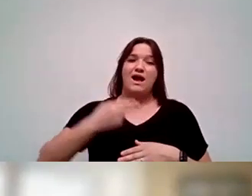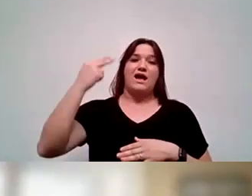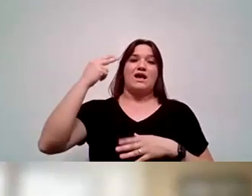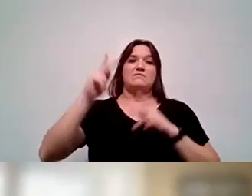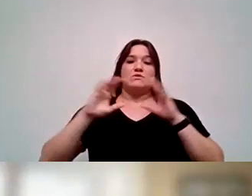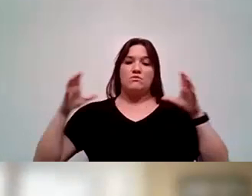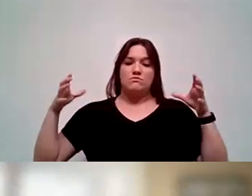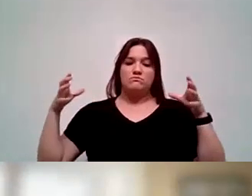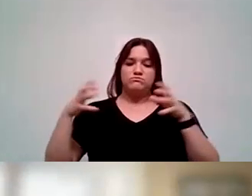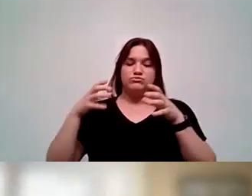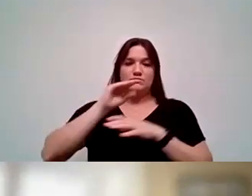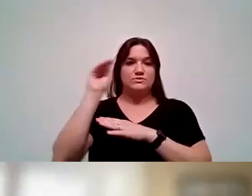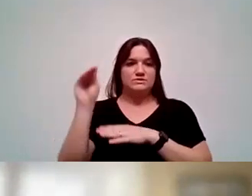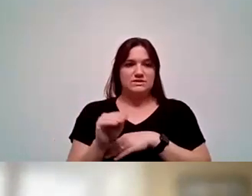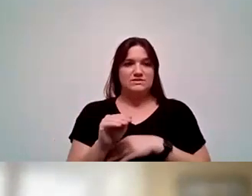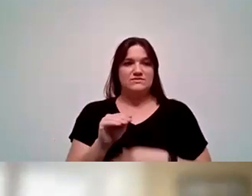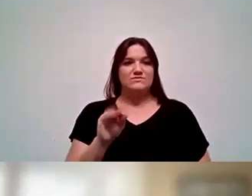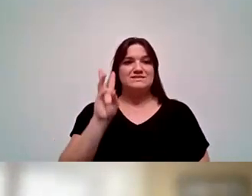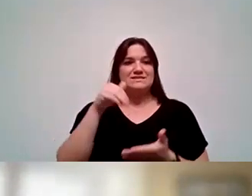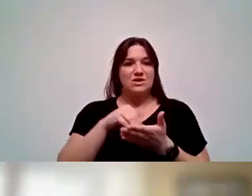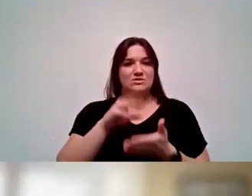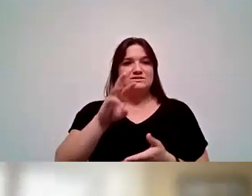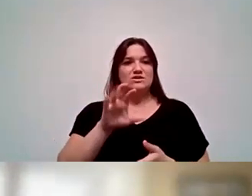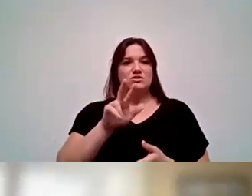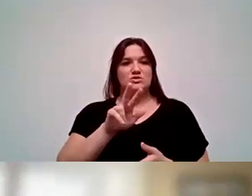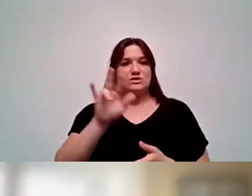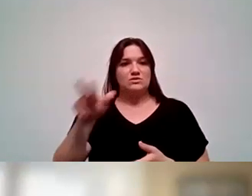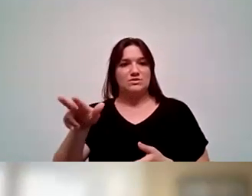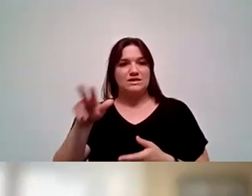percentage, was 6,633 students being Hispanic,